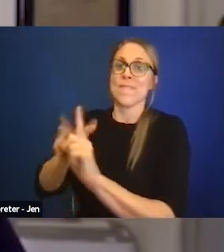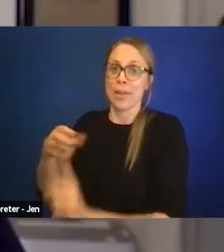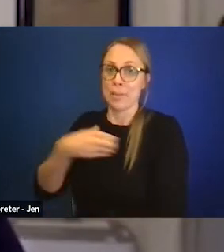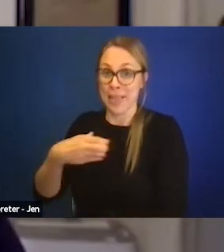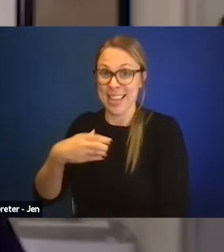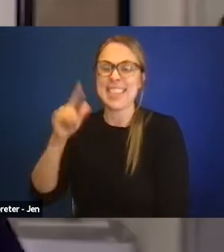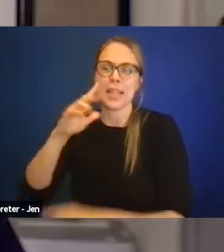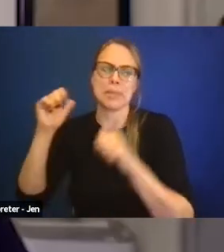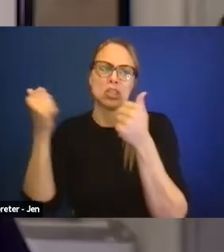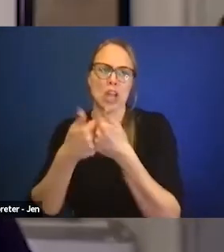As an example,